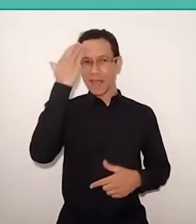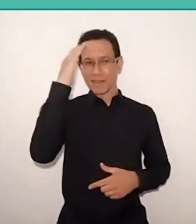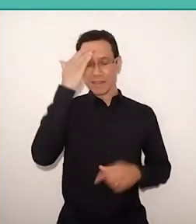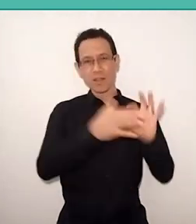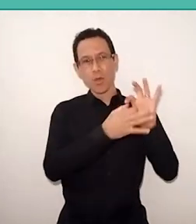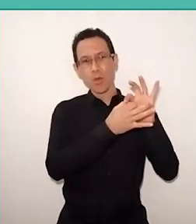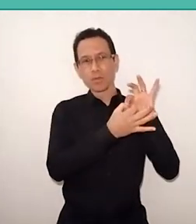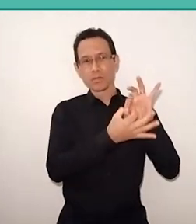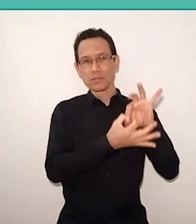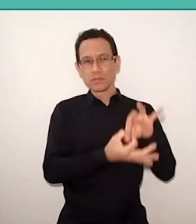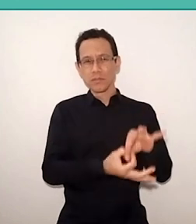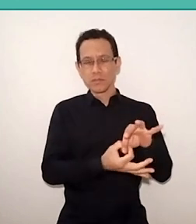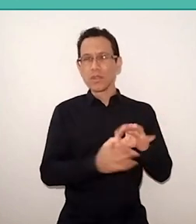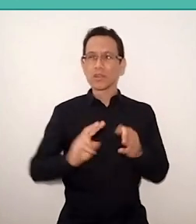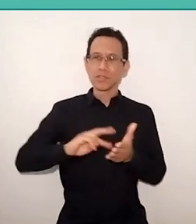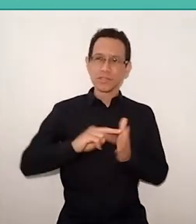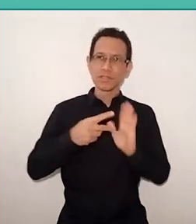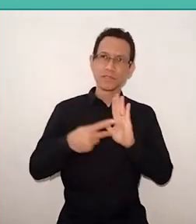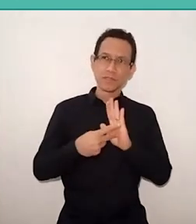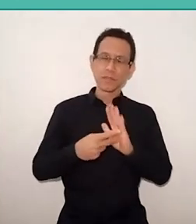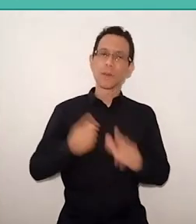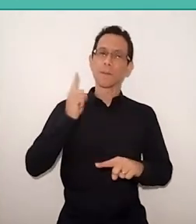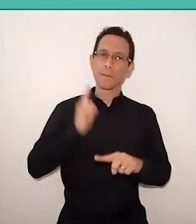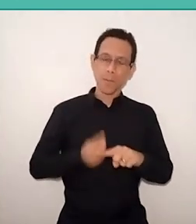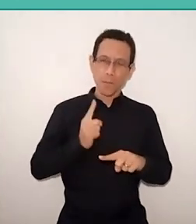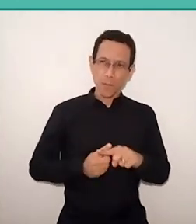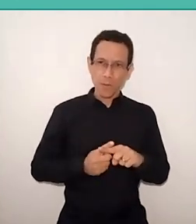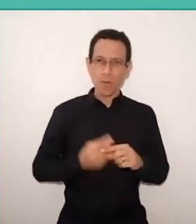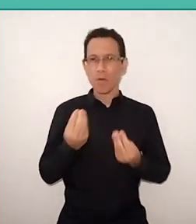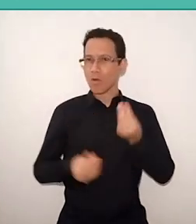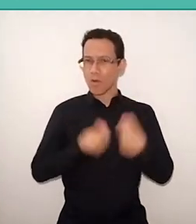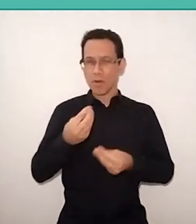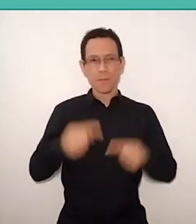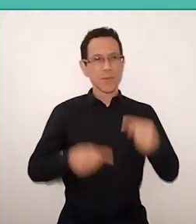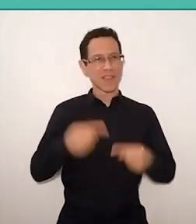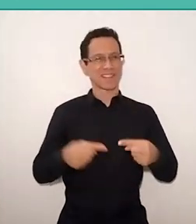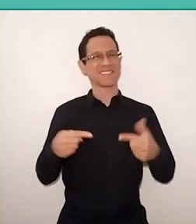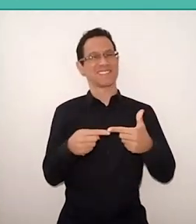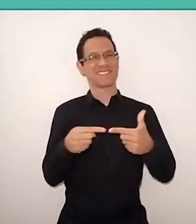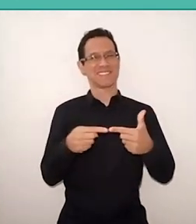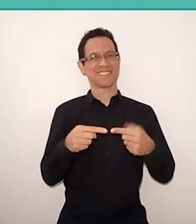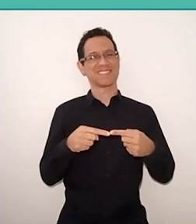I wanted to say in this opportunity yet, thank teacher Akkari, to professor Sergio,